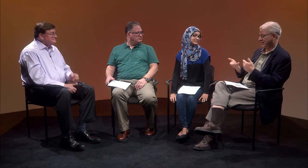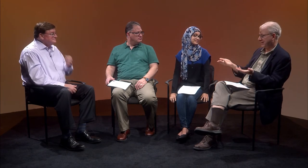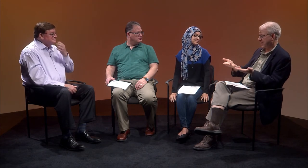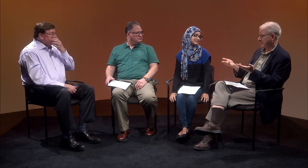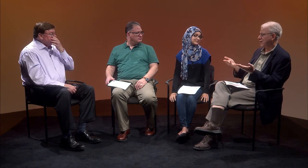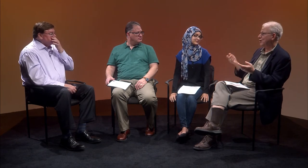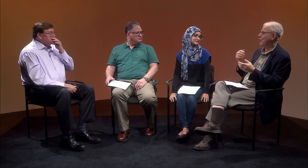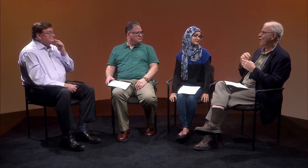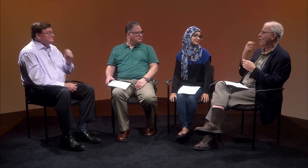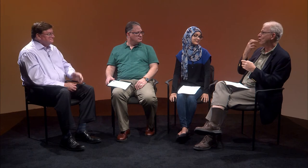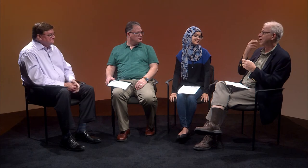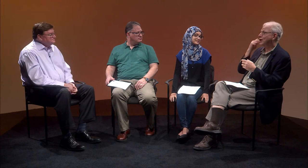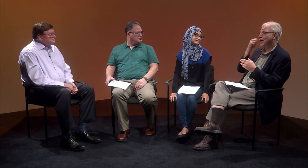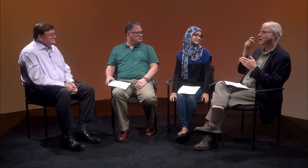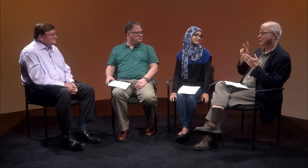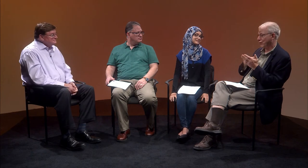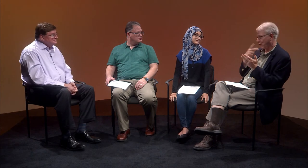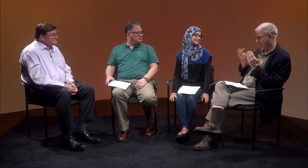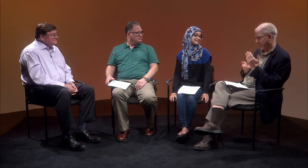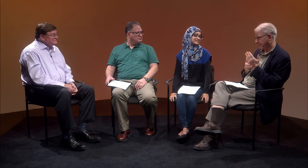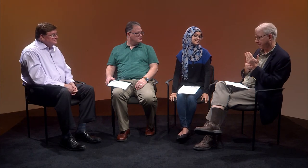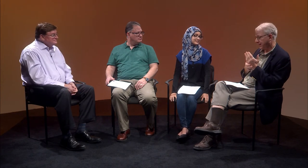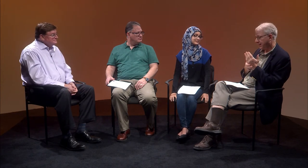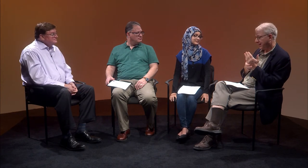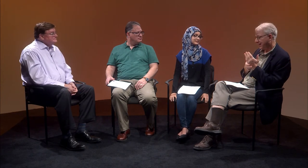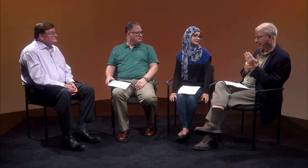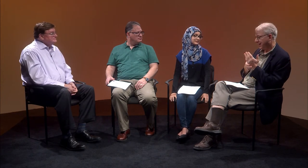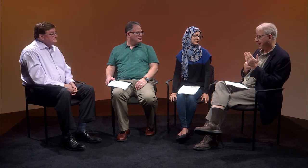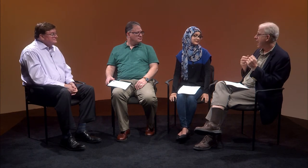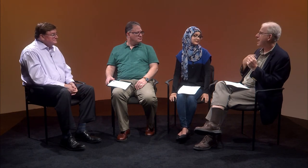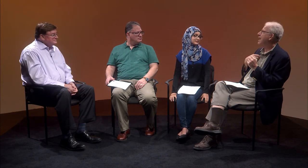They were in an oral-and-speech program at the time,